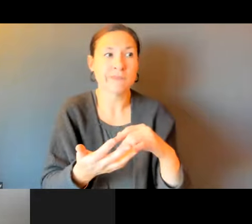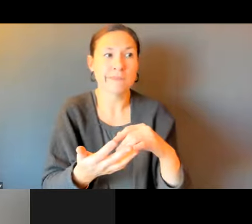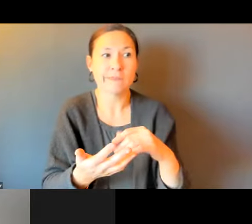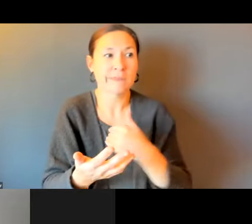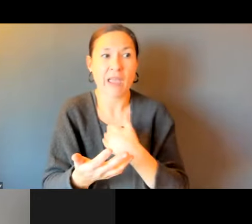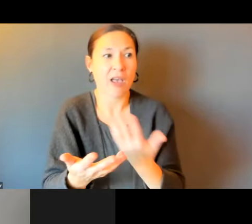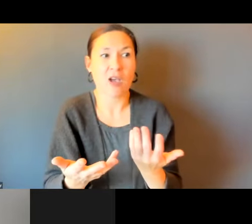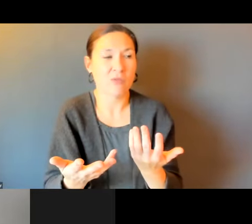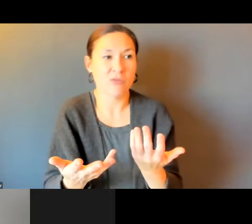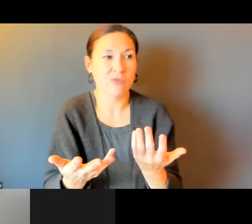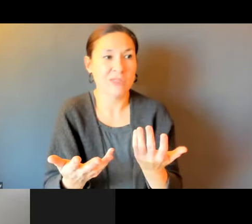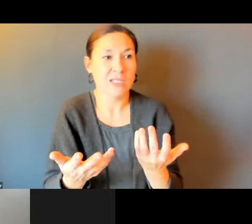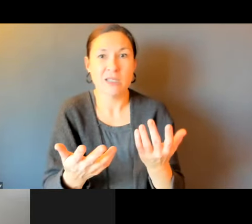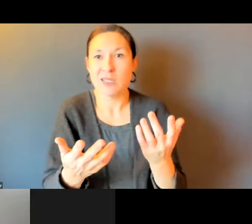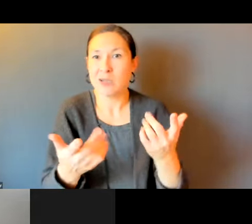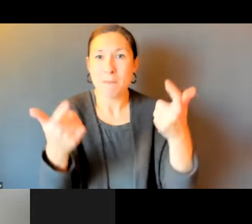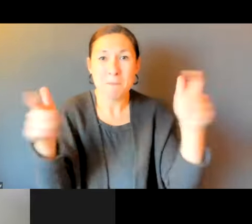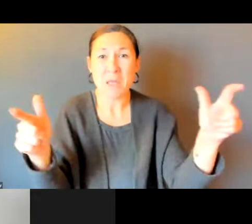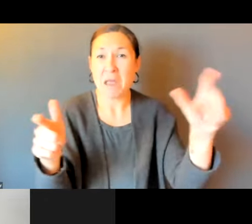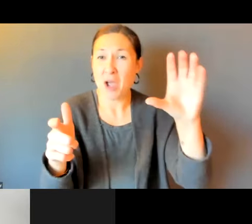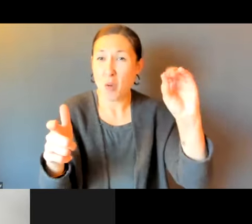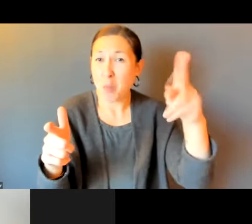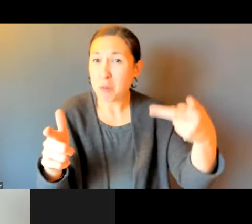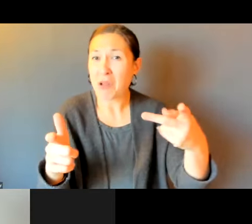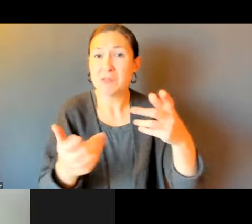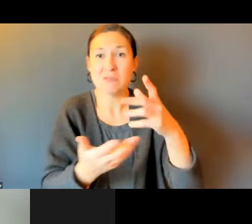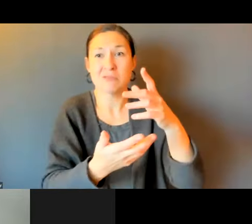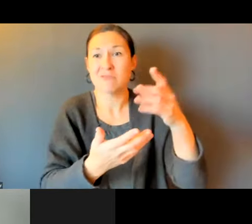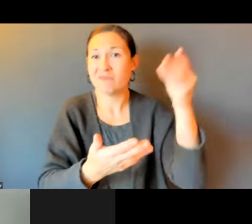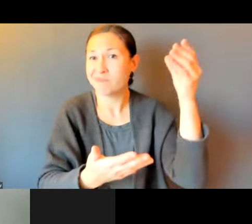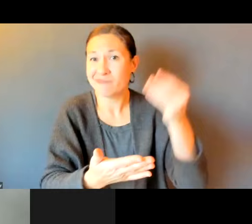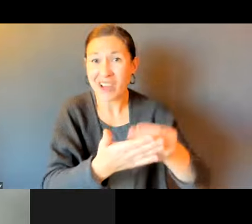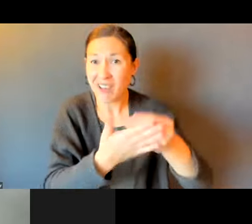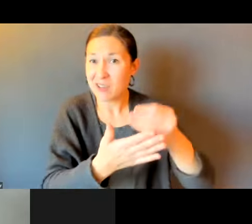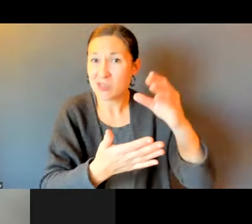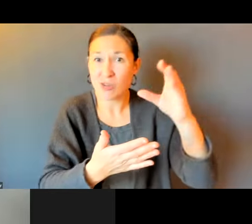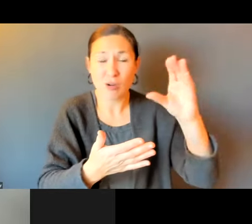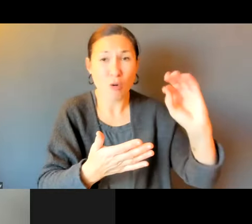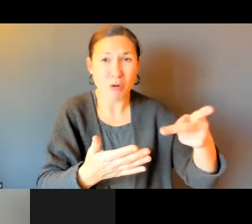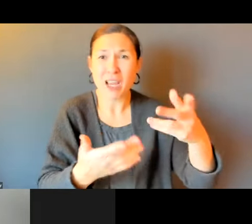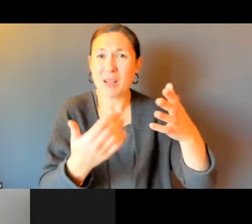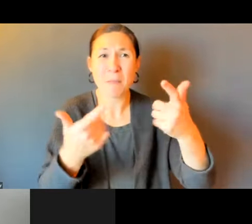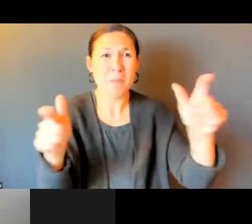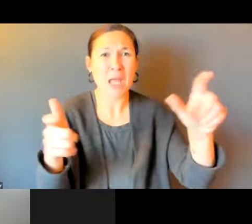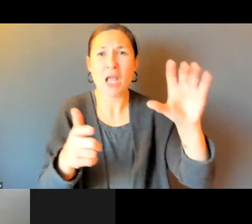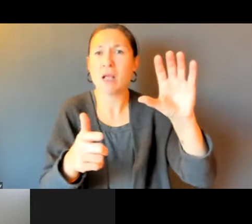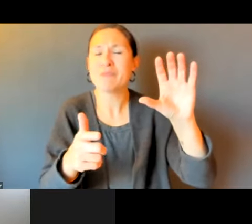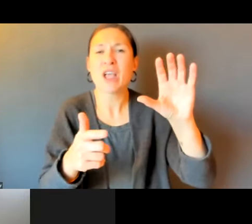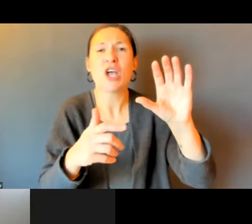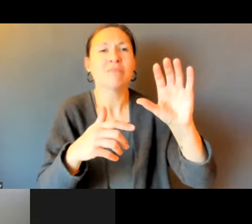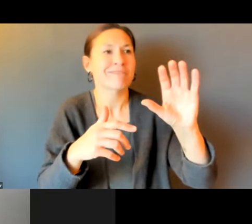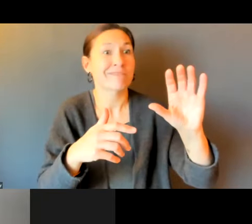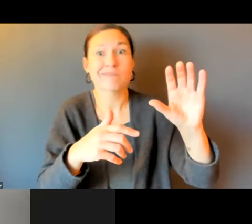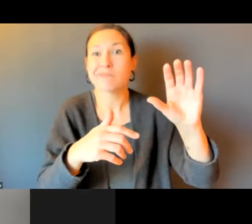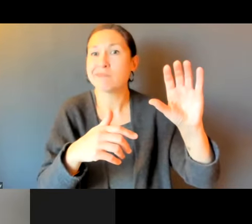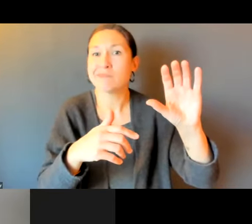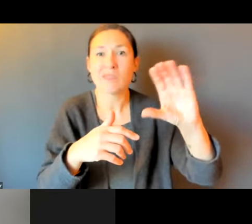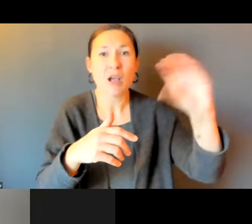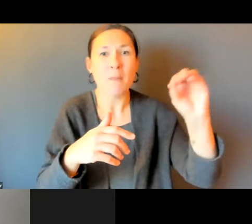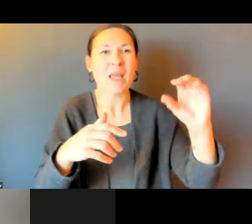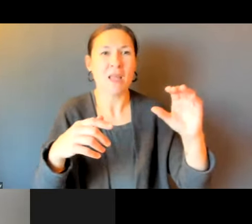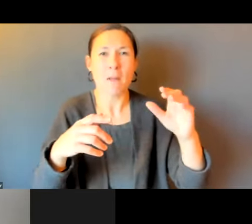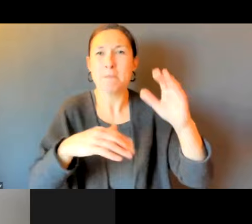UNIVERSITIES AND COLLEGES.